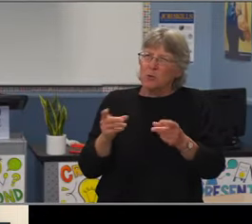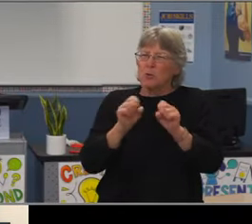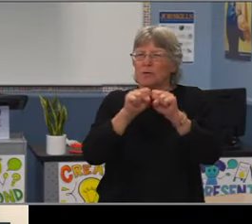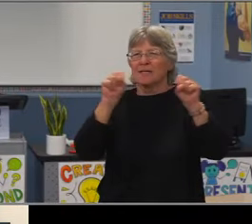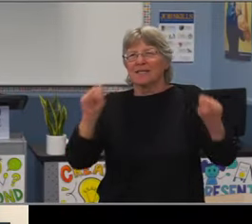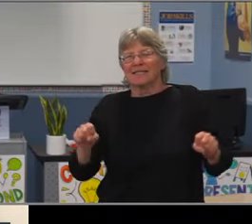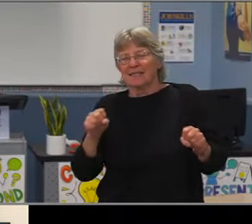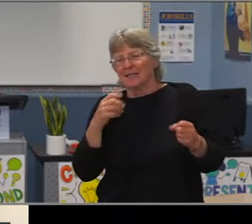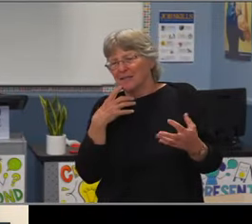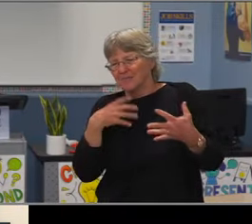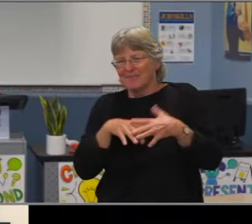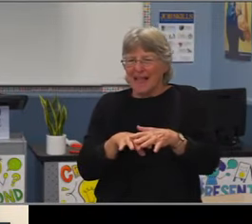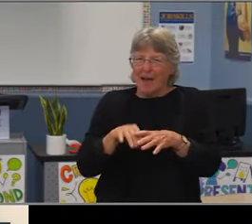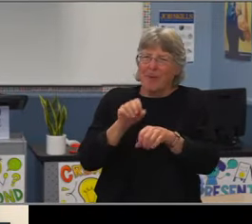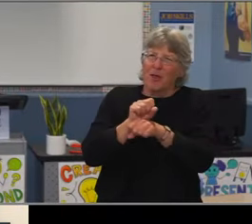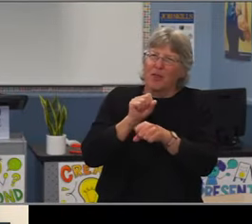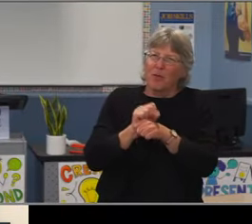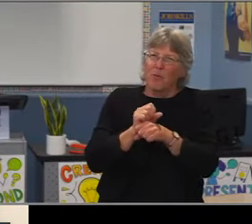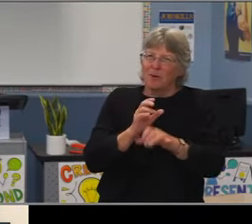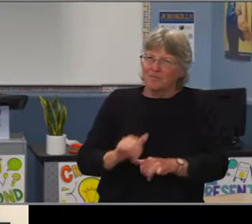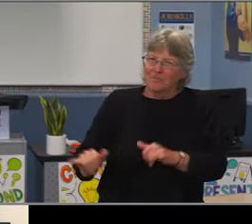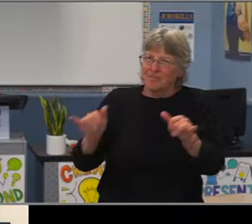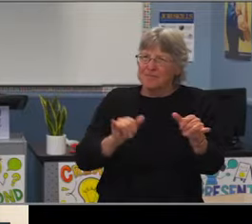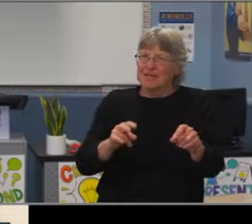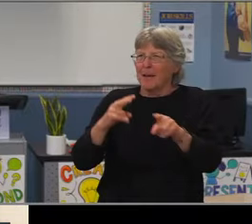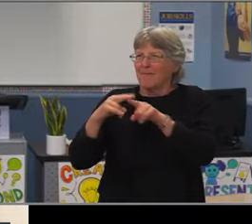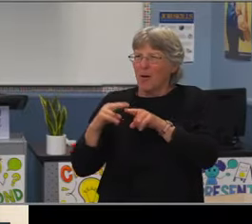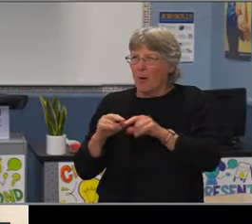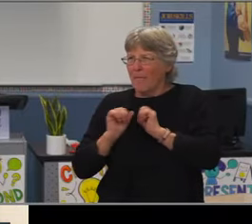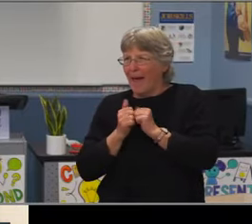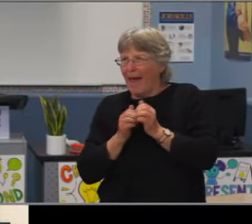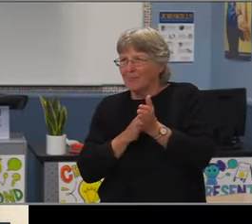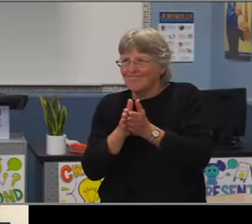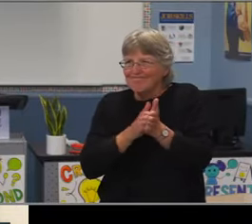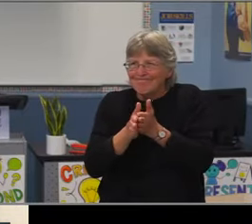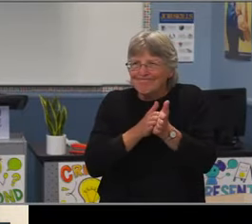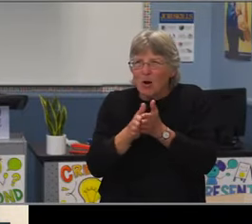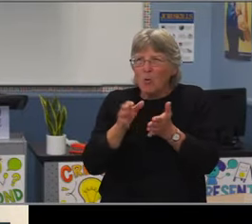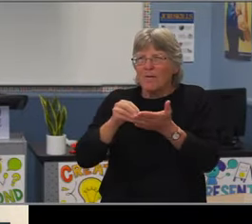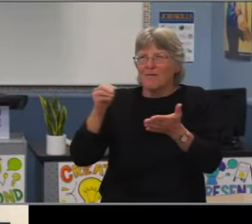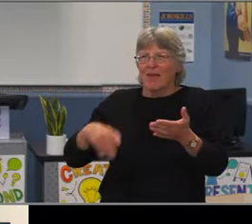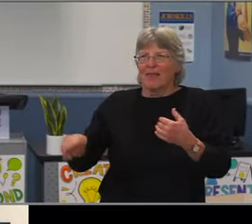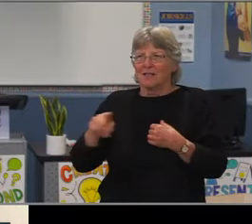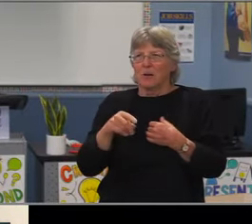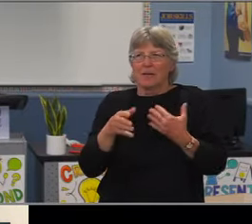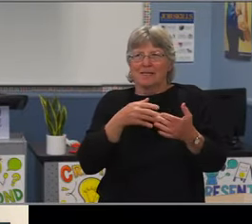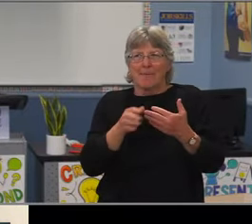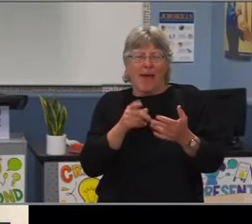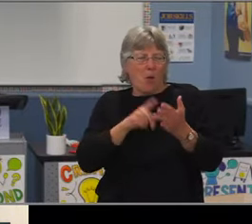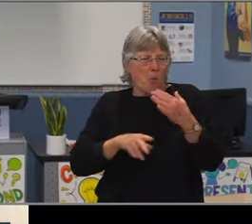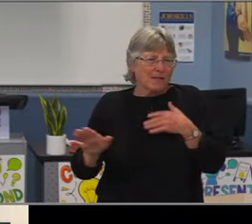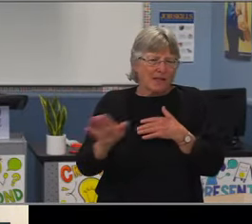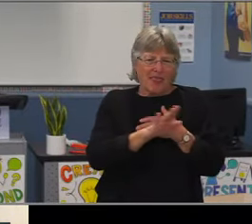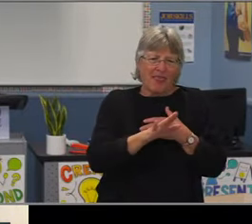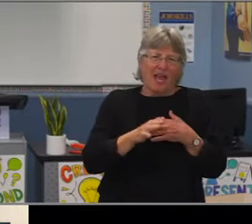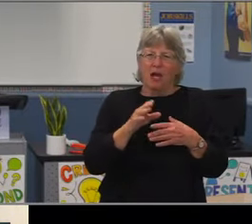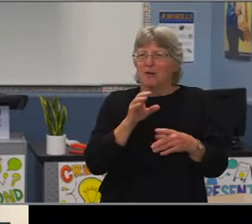has that as its foundation. Mr. Meyer, did you have a question. Yes. I wanted to add you know, in this,